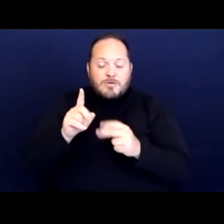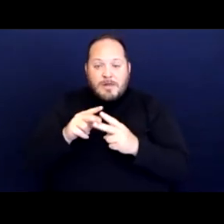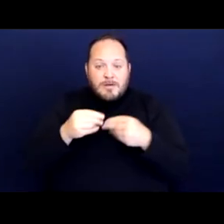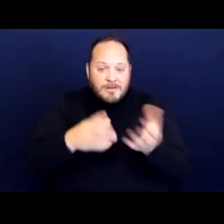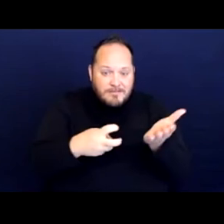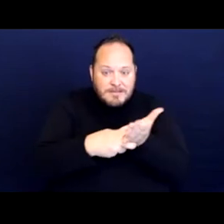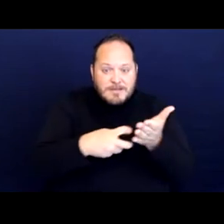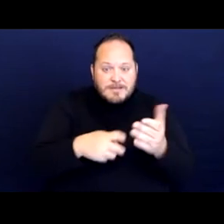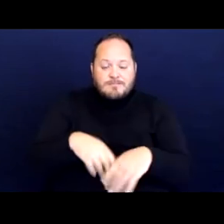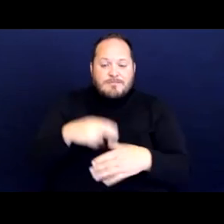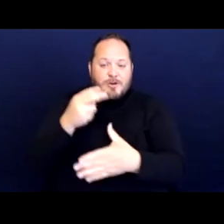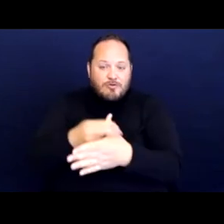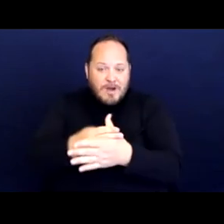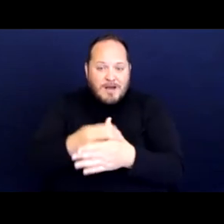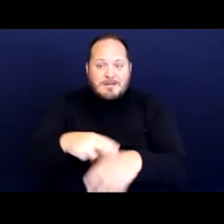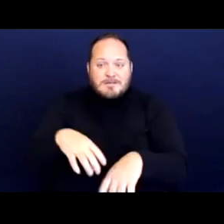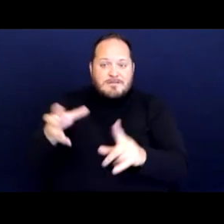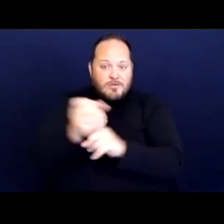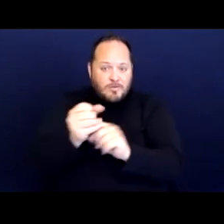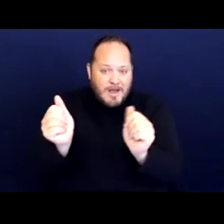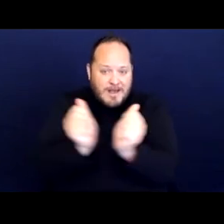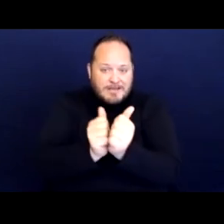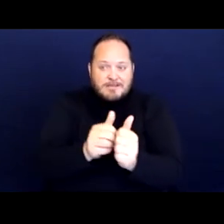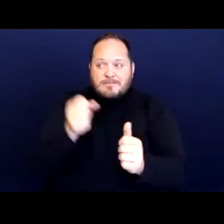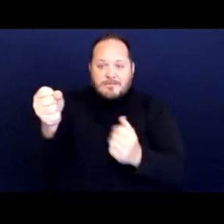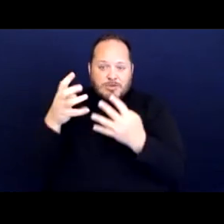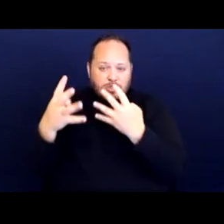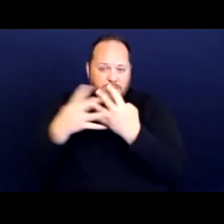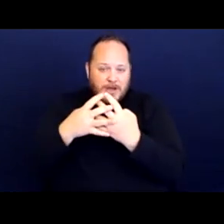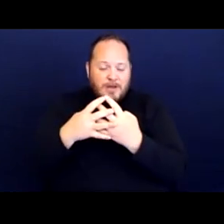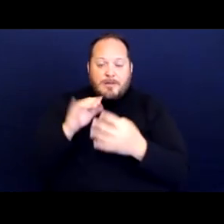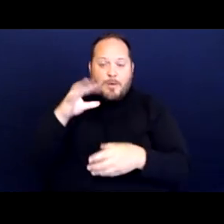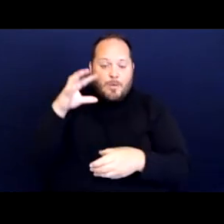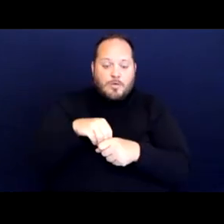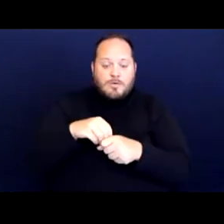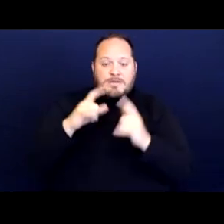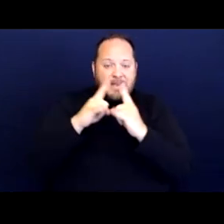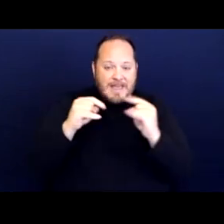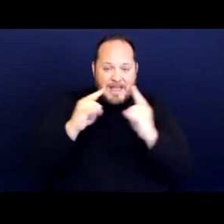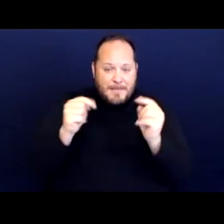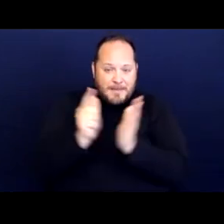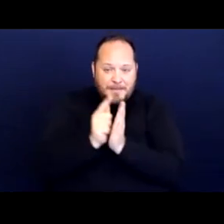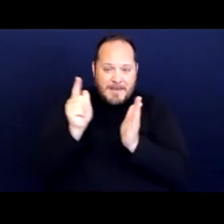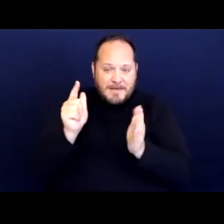and jail people for life-sustaining conduct. That includes camping bans, evictions of encampments